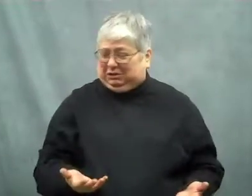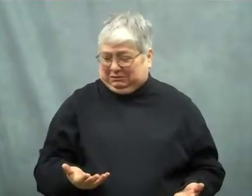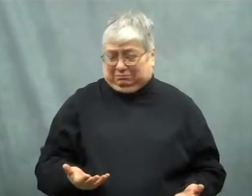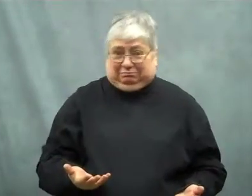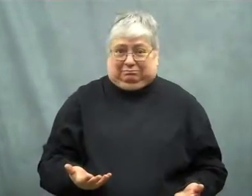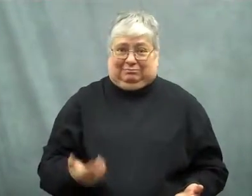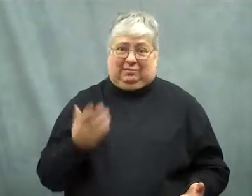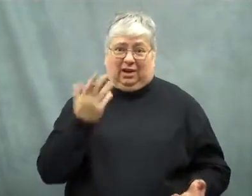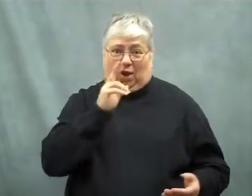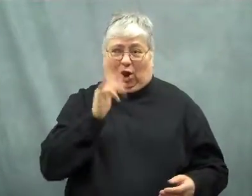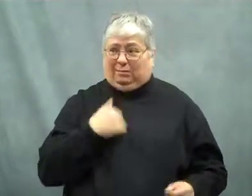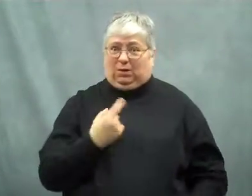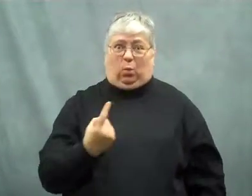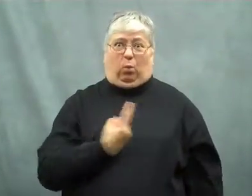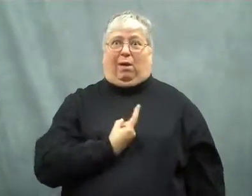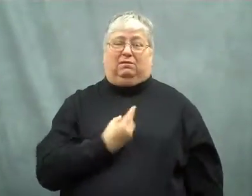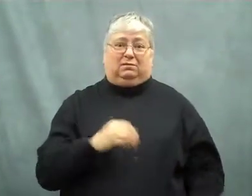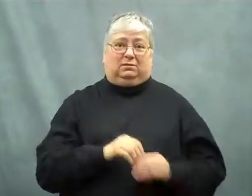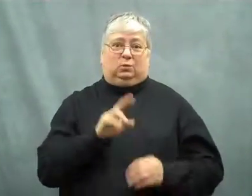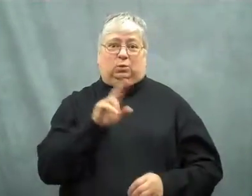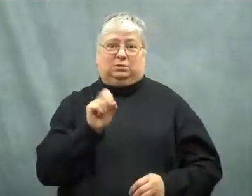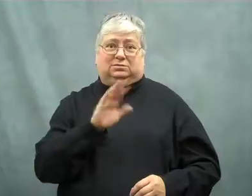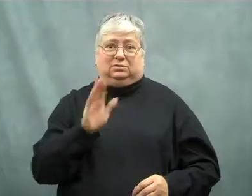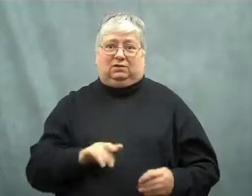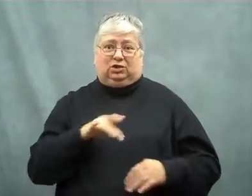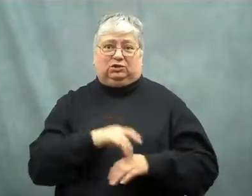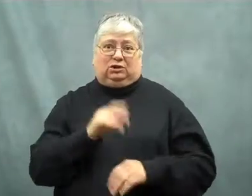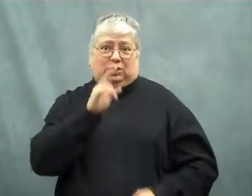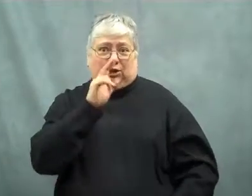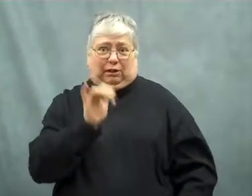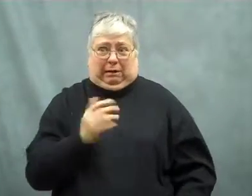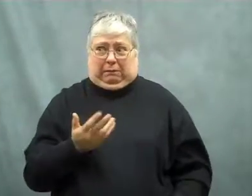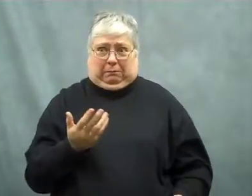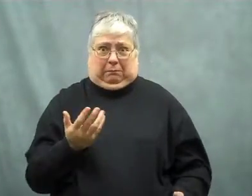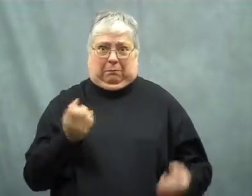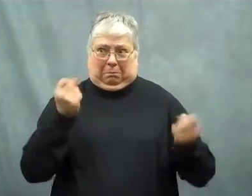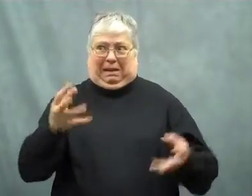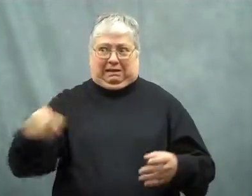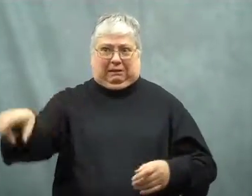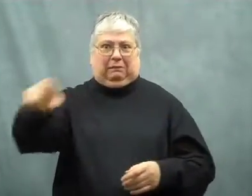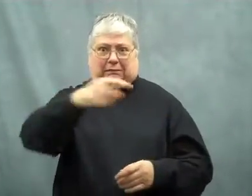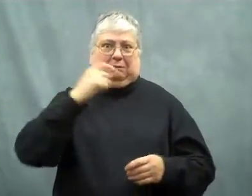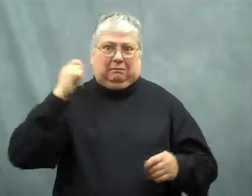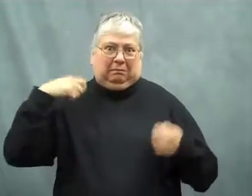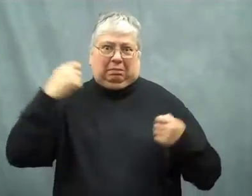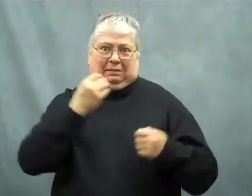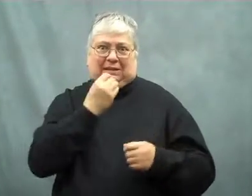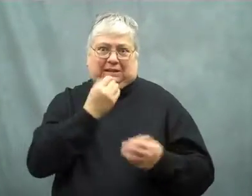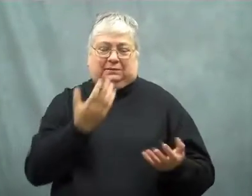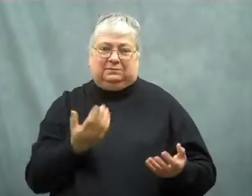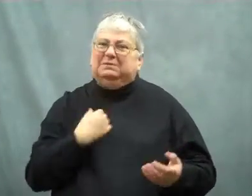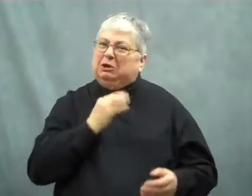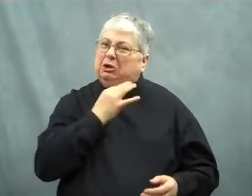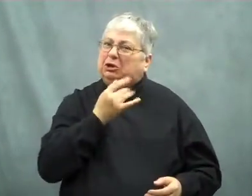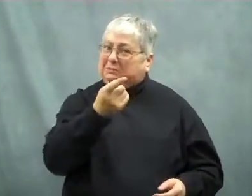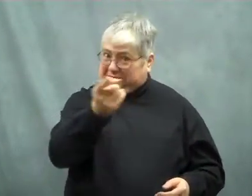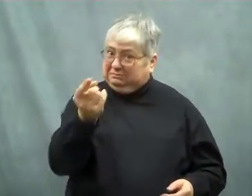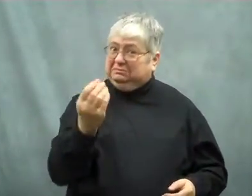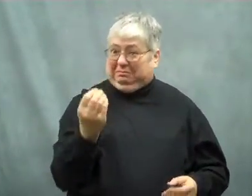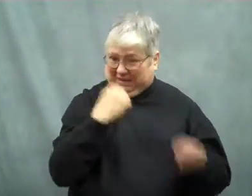I'm probably the only person in the U.S. who hasn't eaten one.